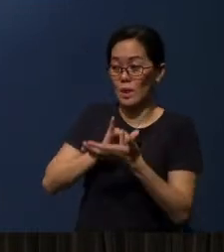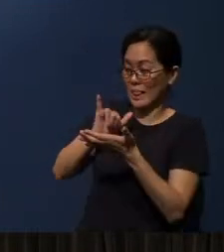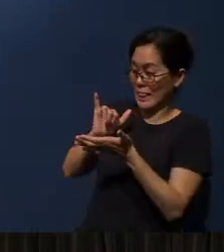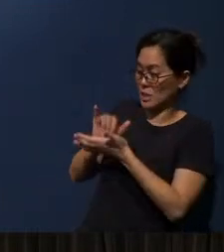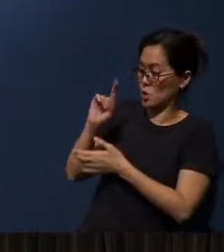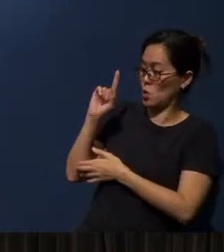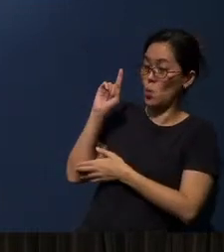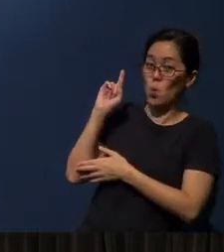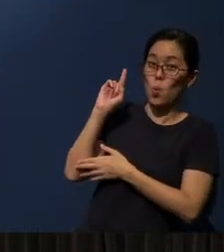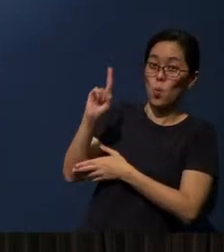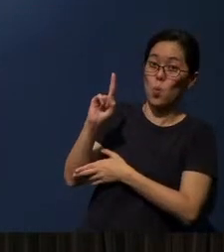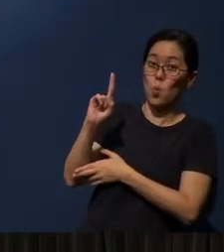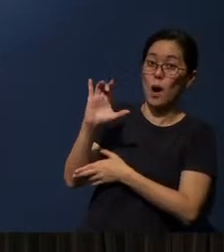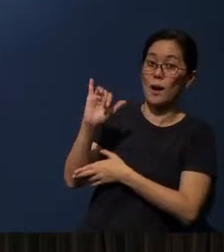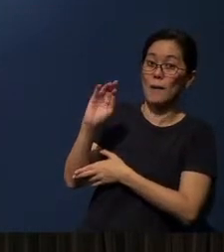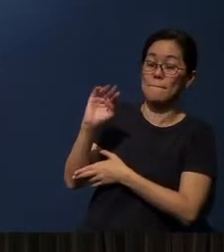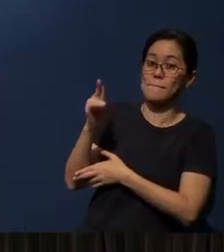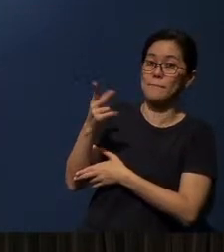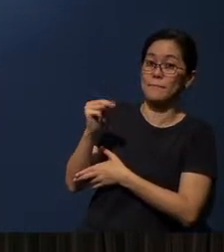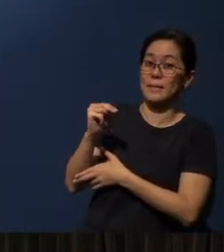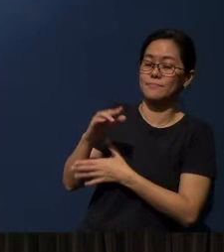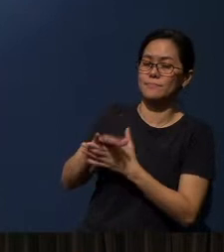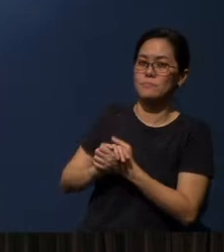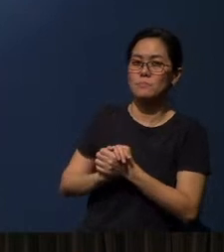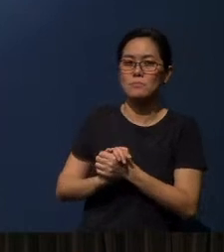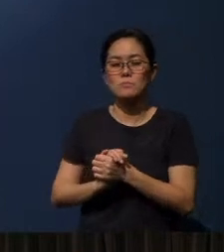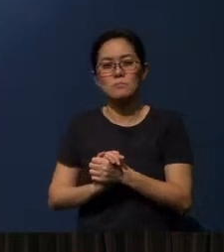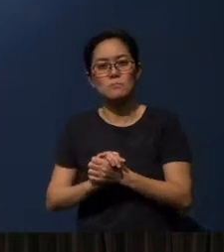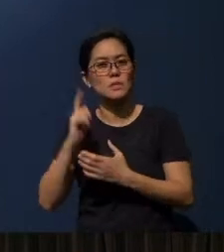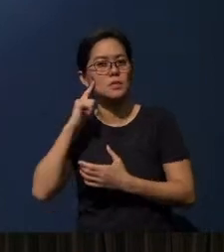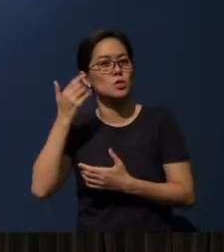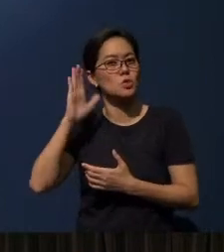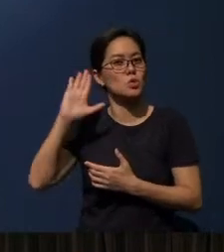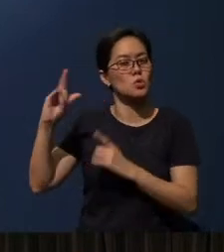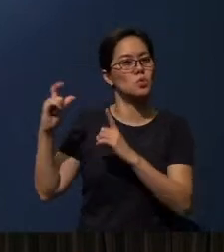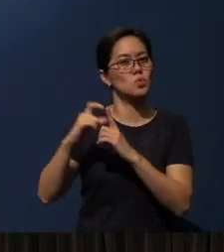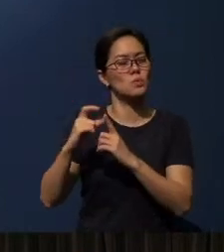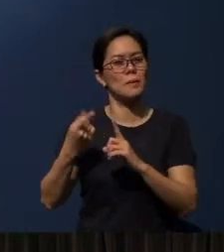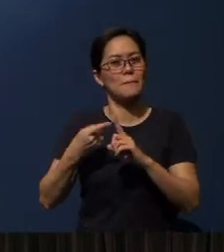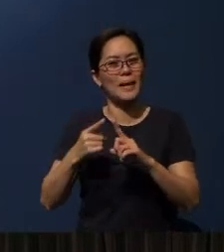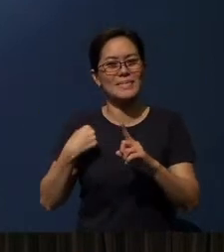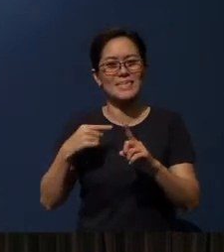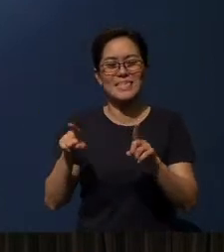to really listen to God's Word. But we should also block out extended time.